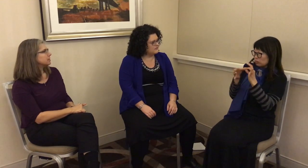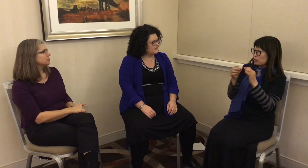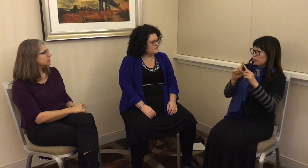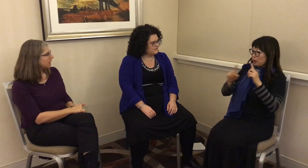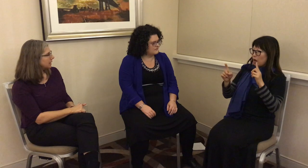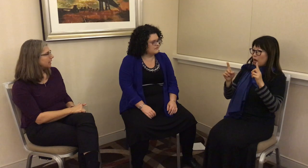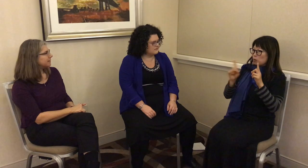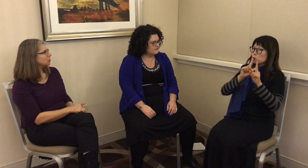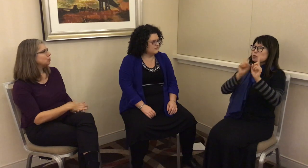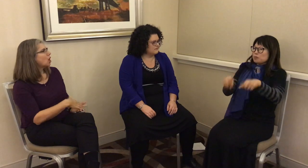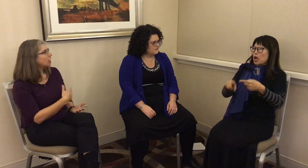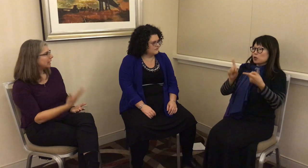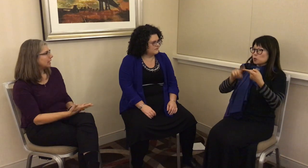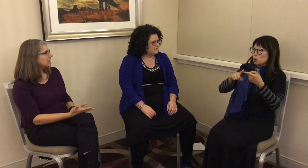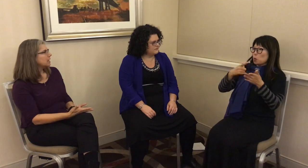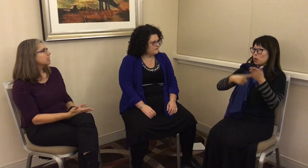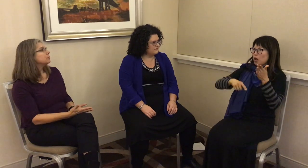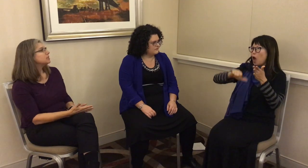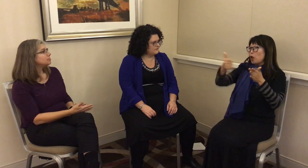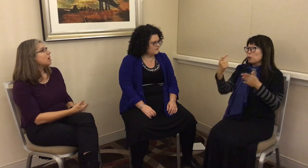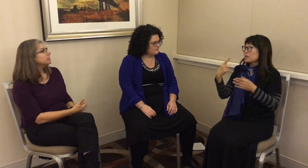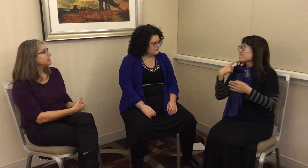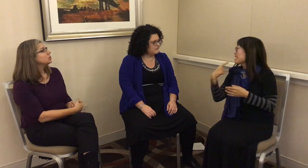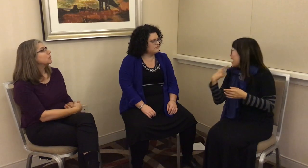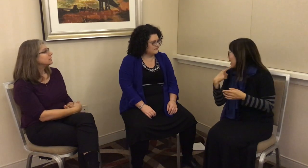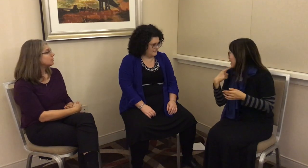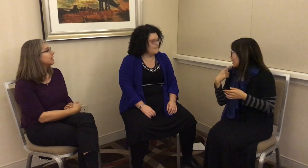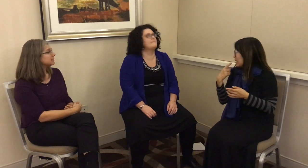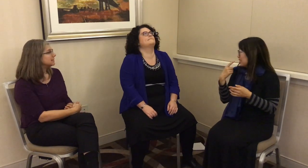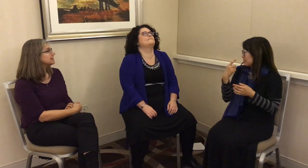because they’re signing, and they’re talking, and they’re responding to what someone else